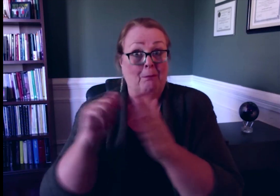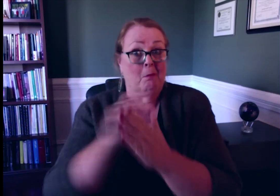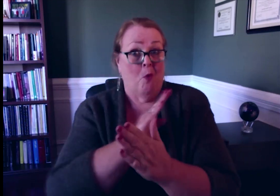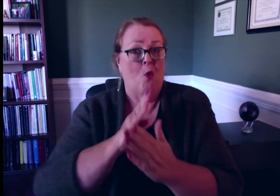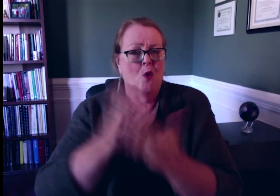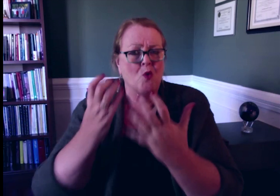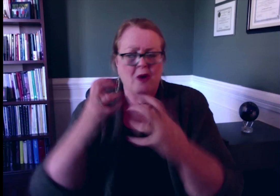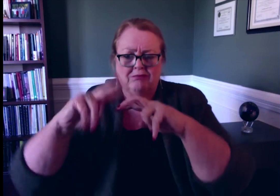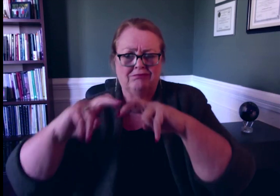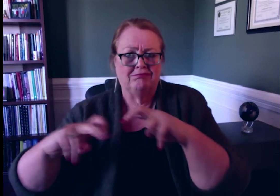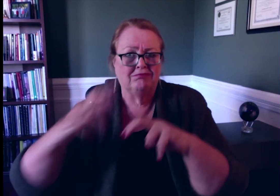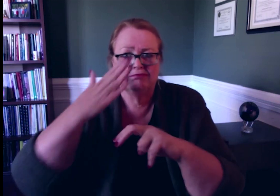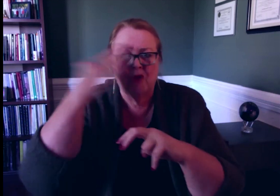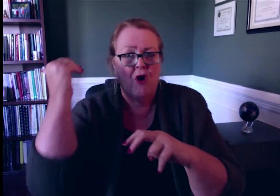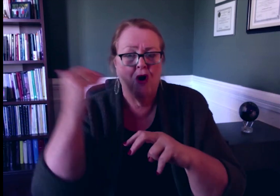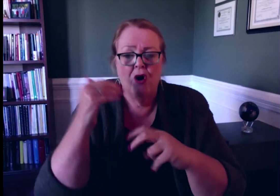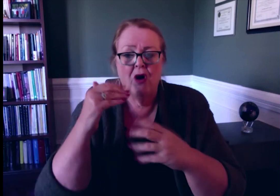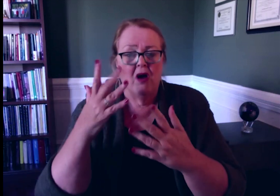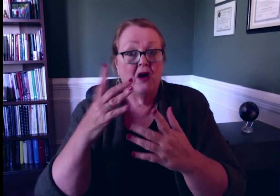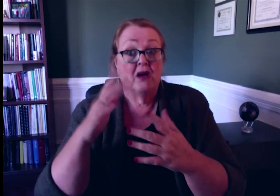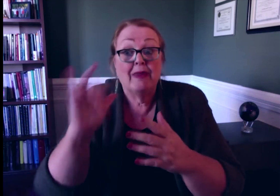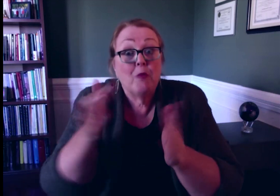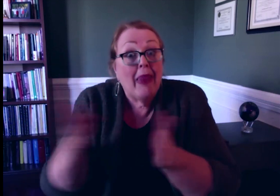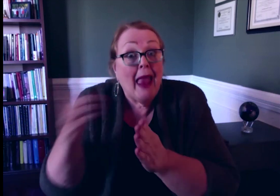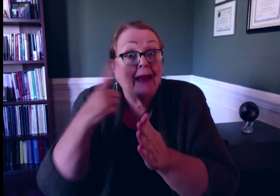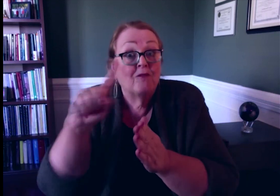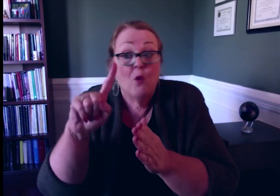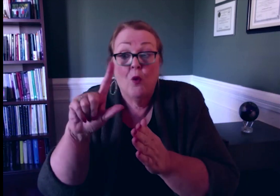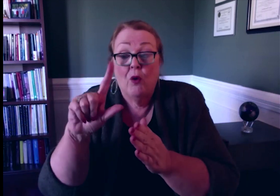At that time, the Board wanted an analysis of the convention, because planning for that